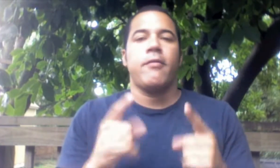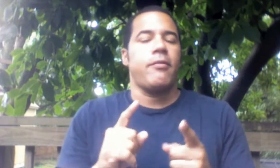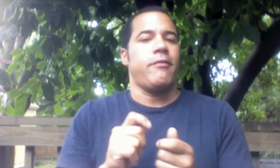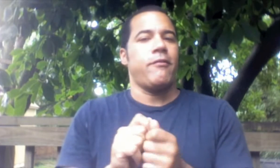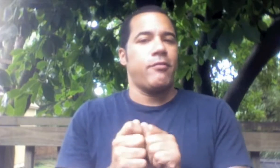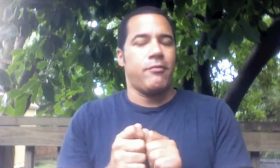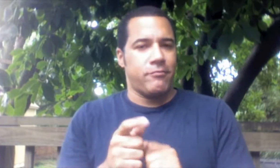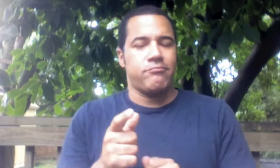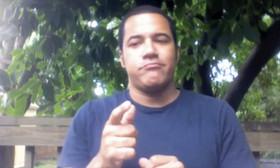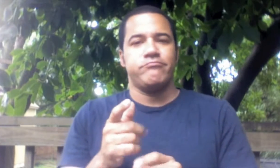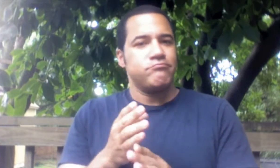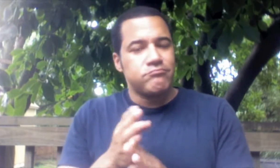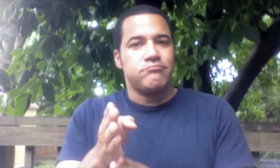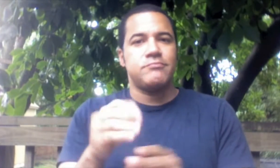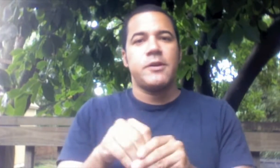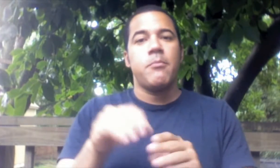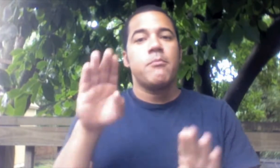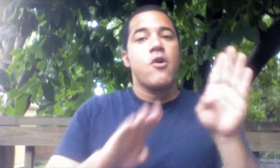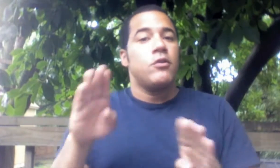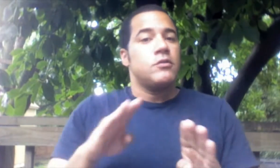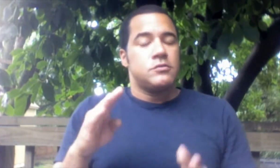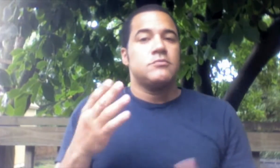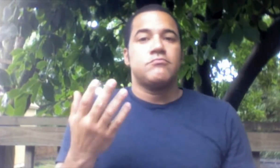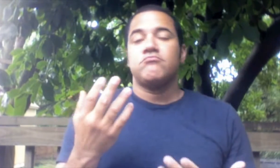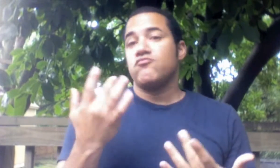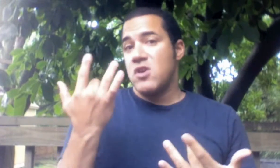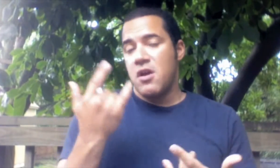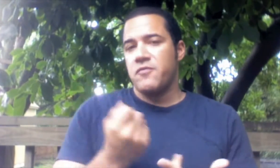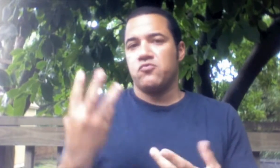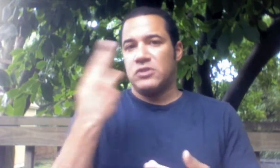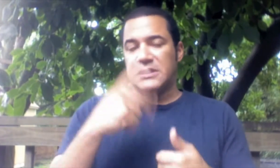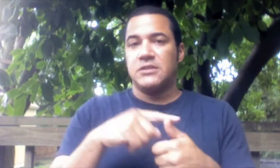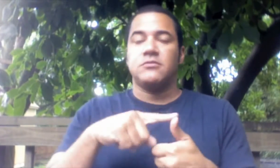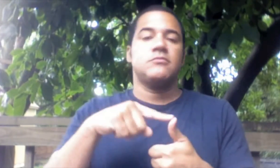Eventually decided to major in biology for a few reasons